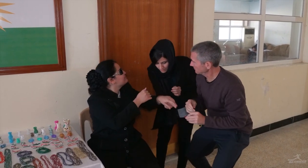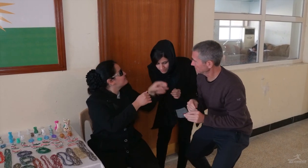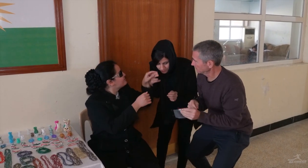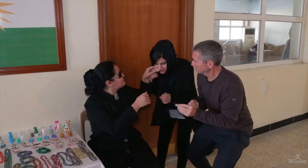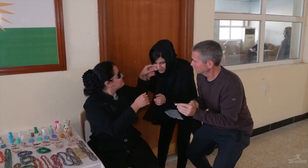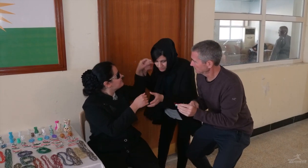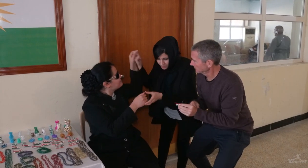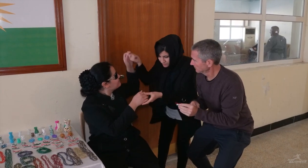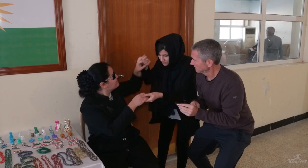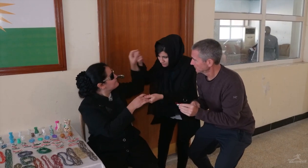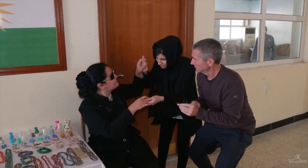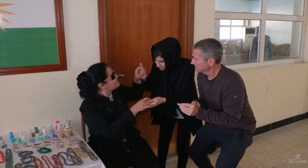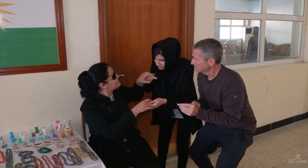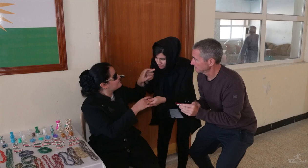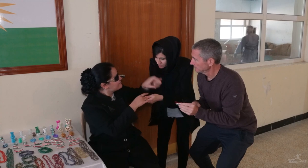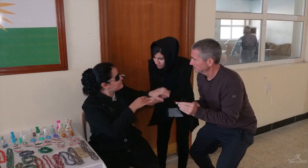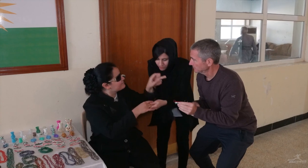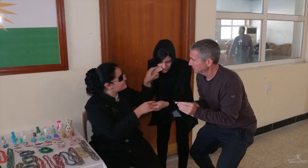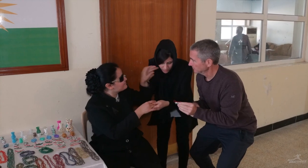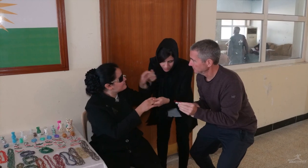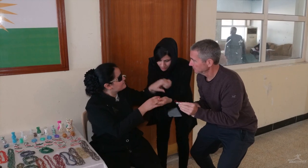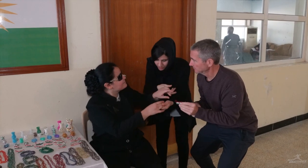You confirm it as a Kurdistan flag.